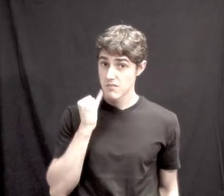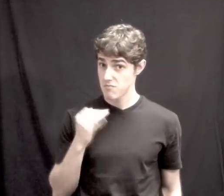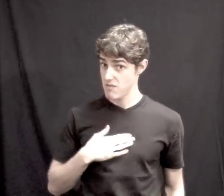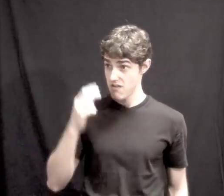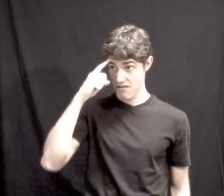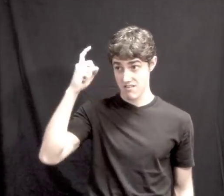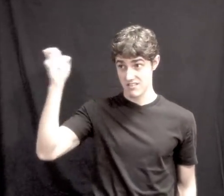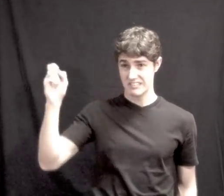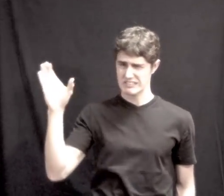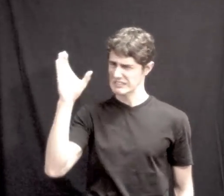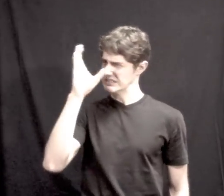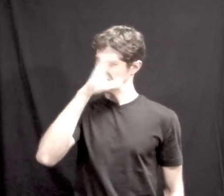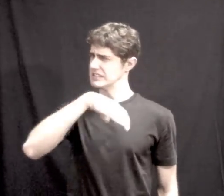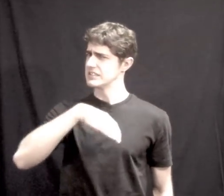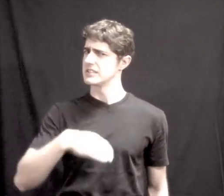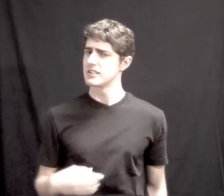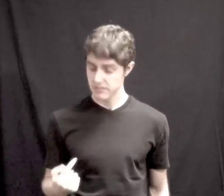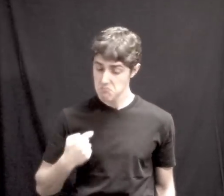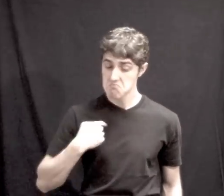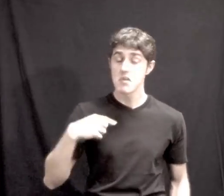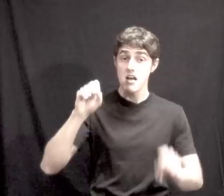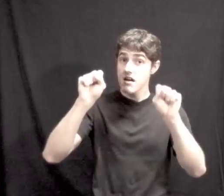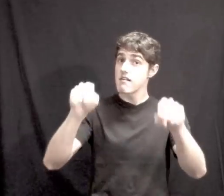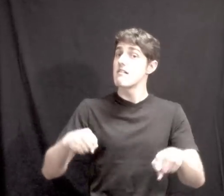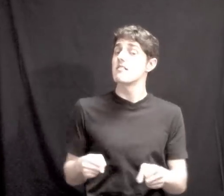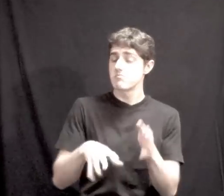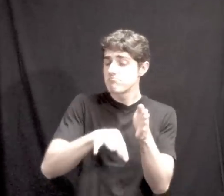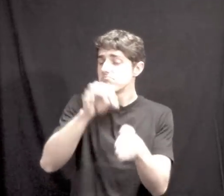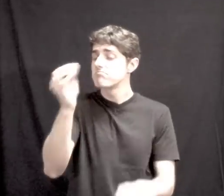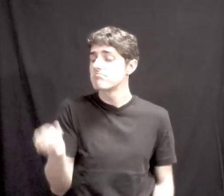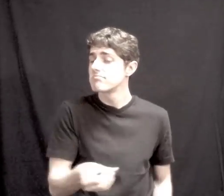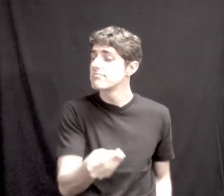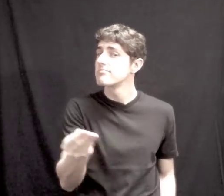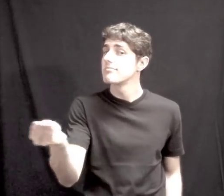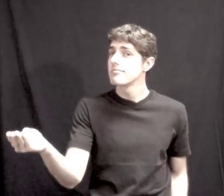But I'll know where several are BUT IF MY DREAMS STRANGE If my dreams get real bizarre I CAN FIND SEVERAL